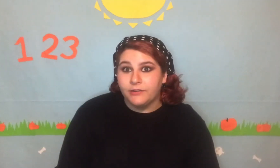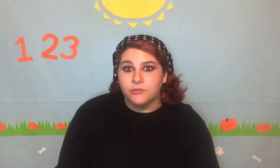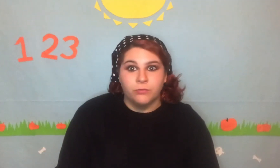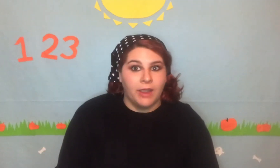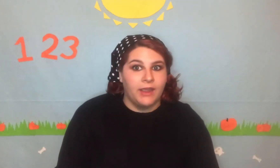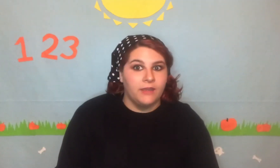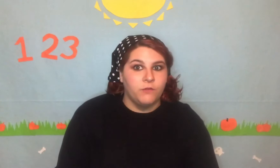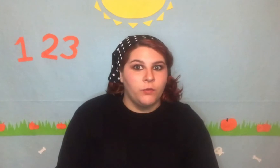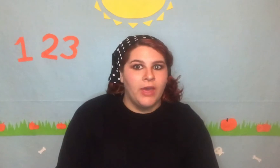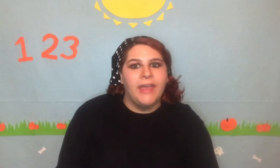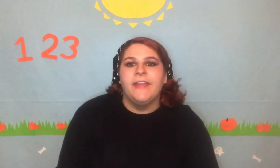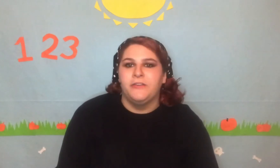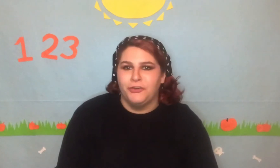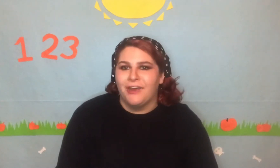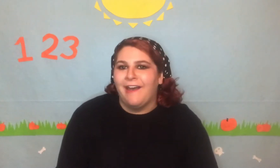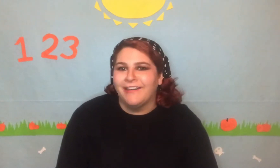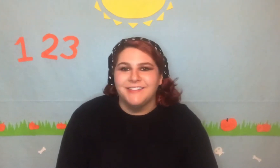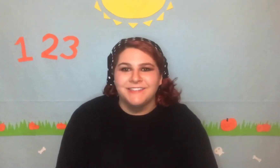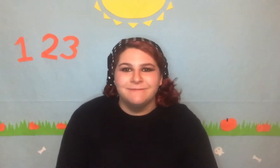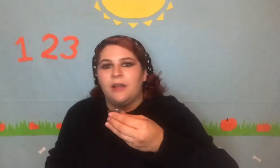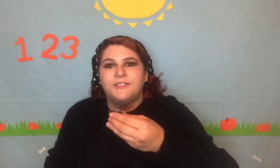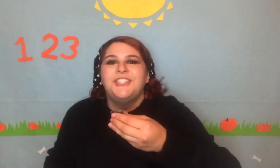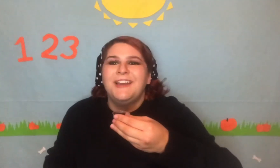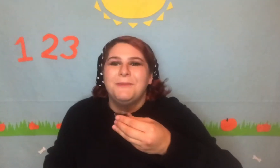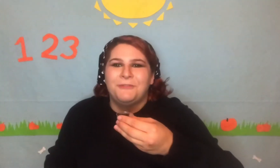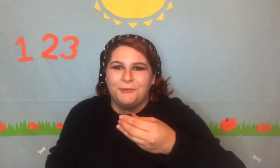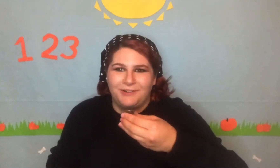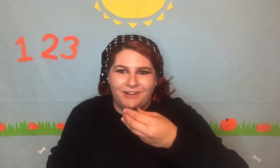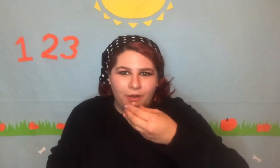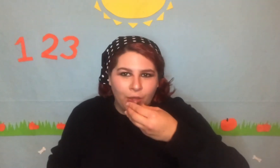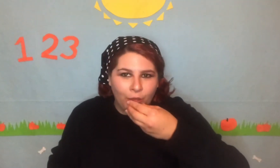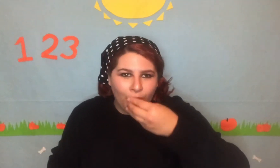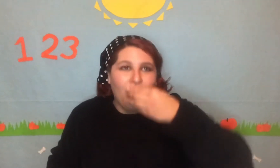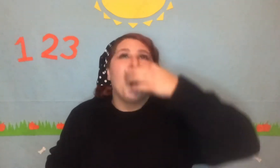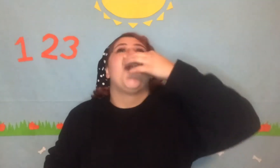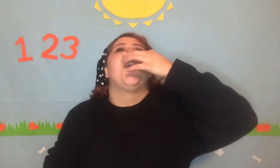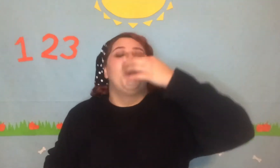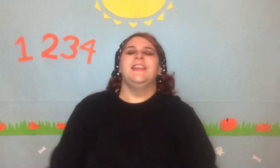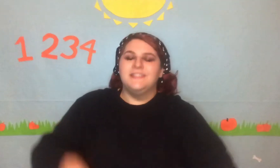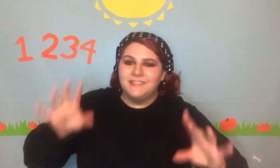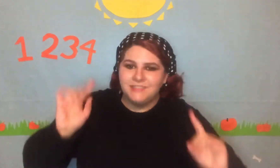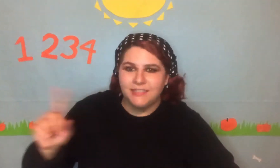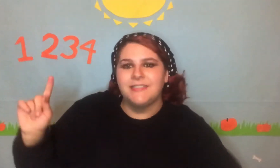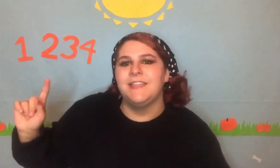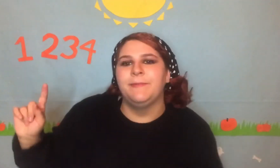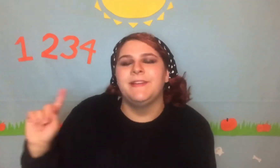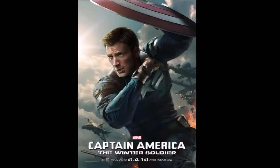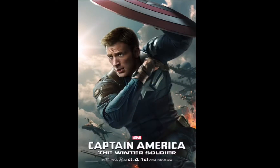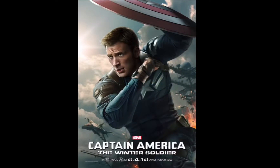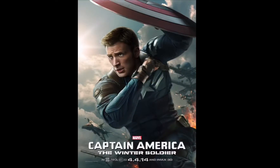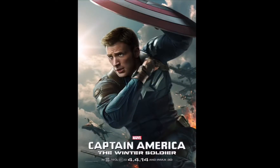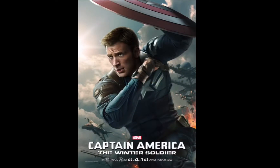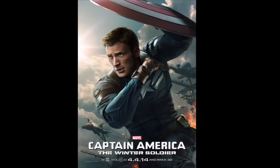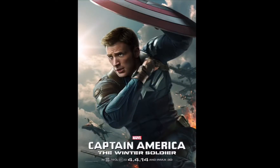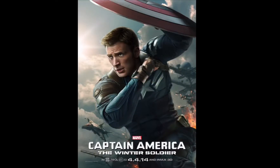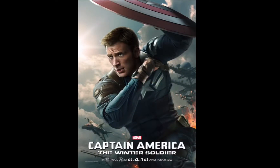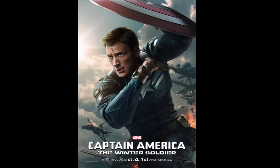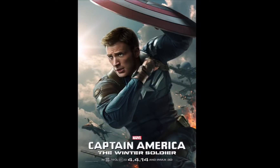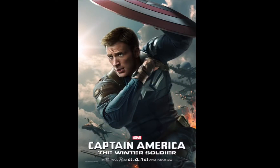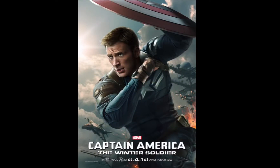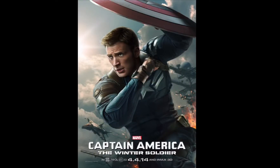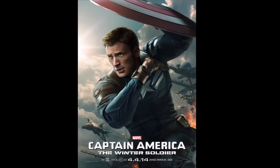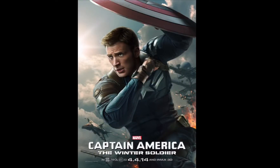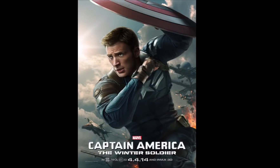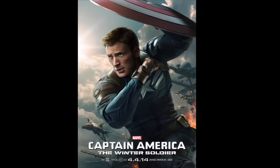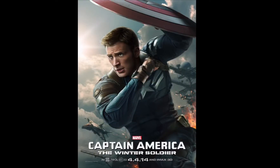great if you hate your eyes. Shot number four! In 16th place is Captain America: the Winter Soldier.